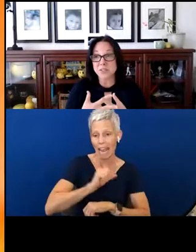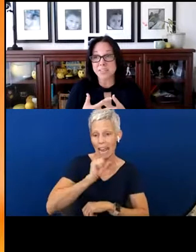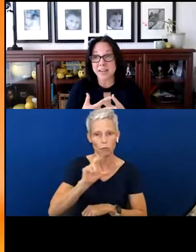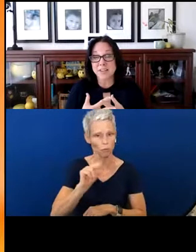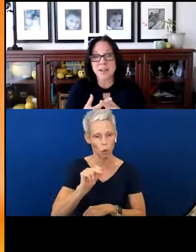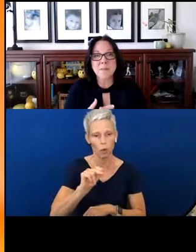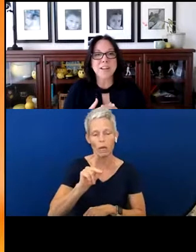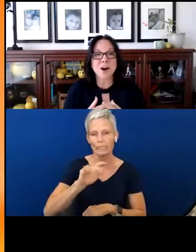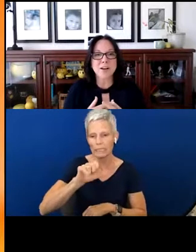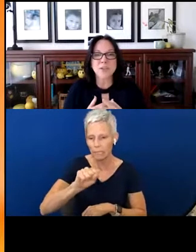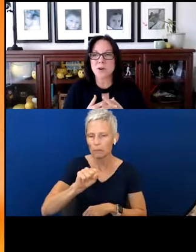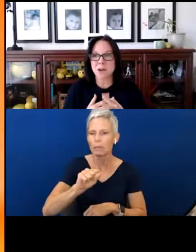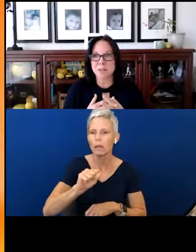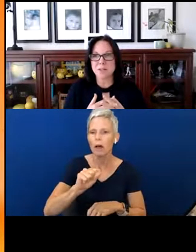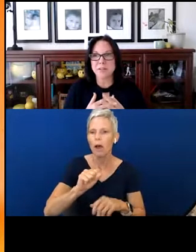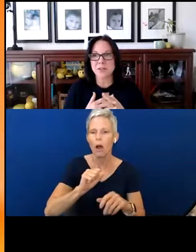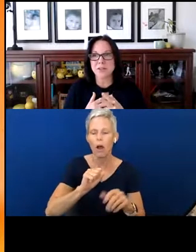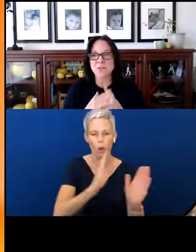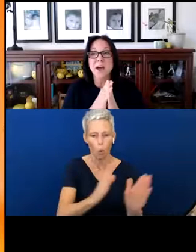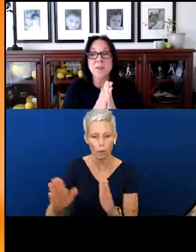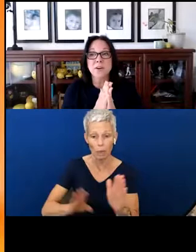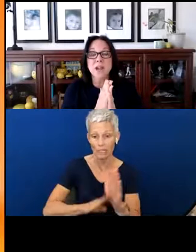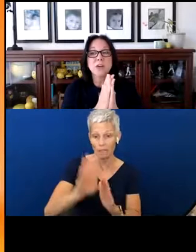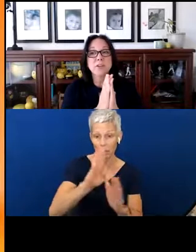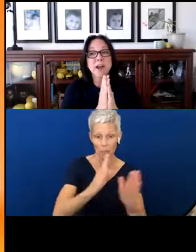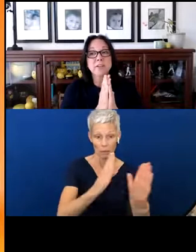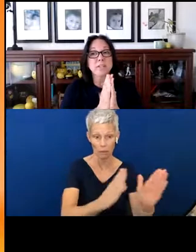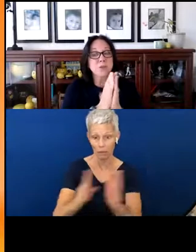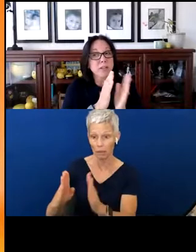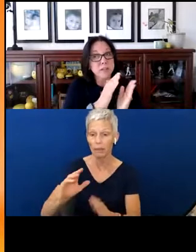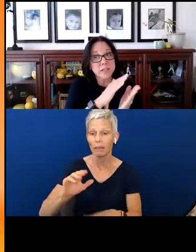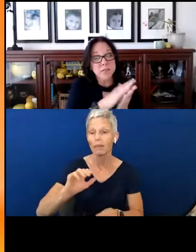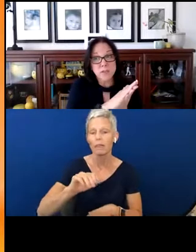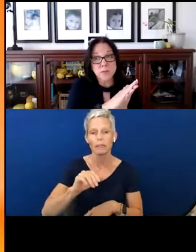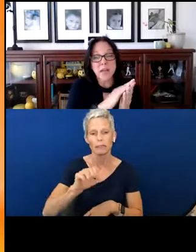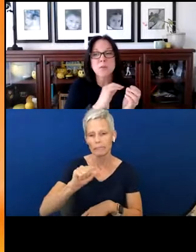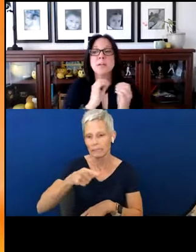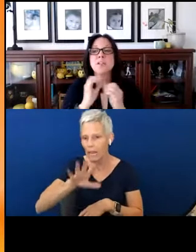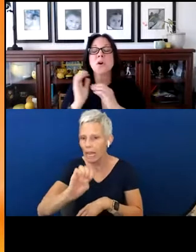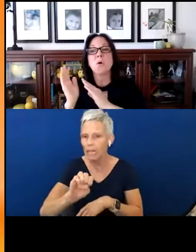stage. They also are not limited to whether your child is strictly using visual language